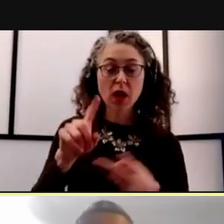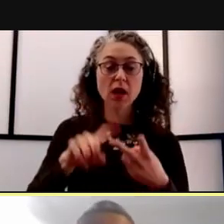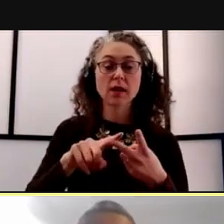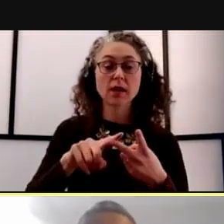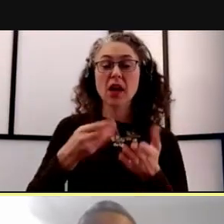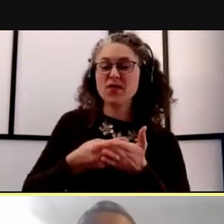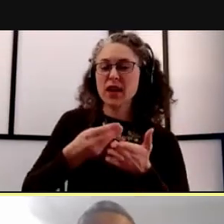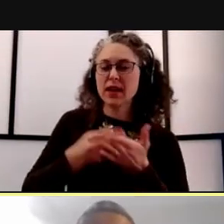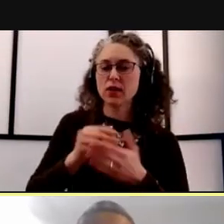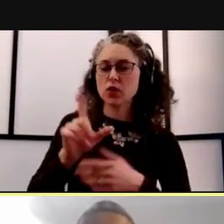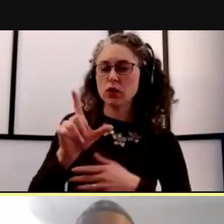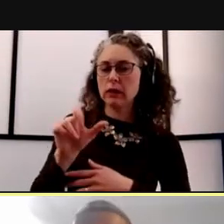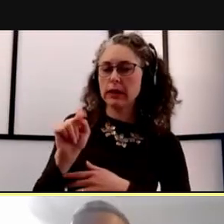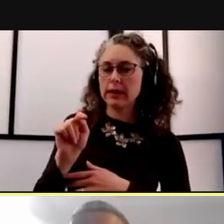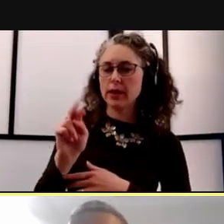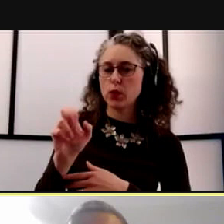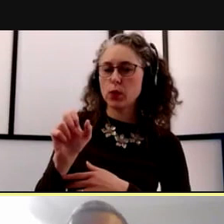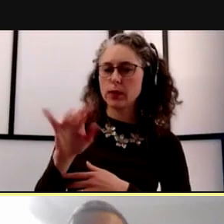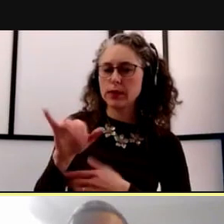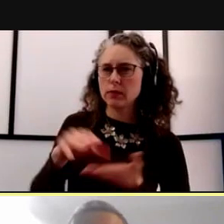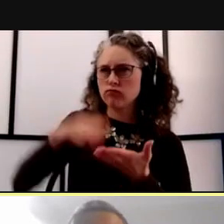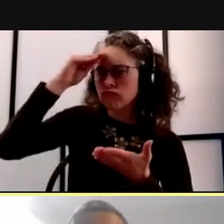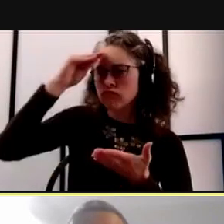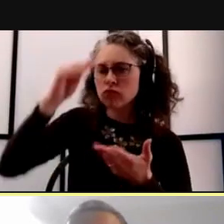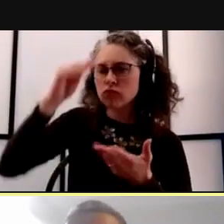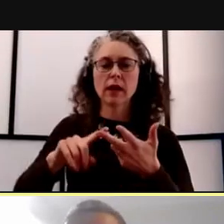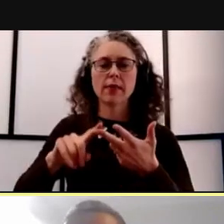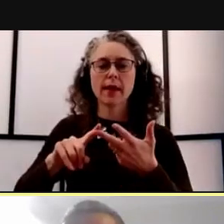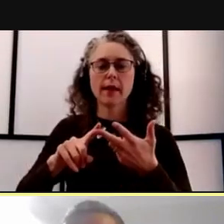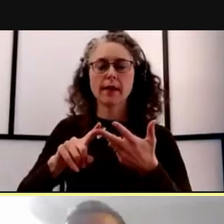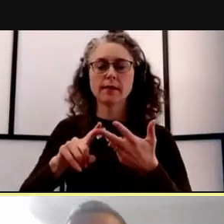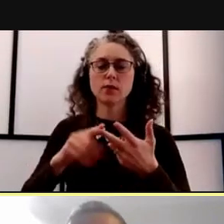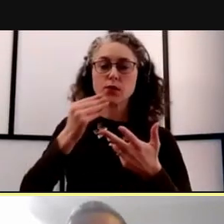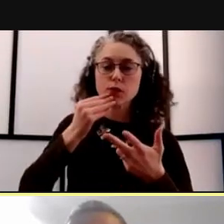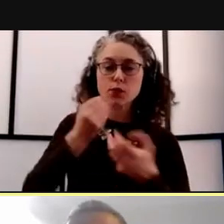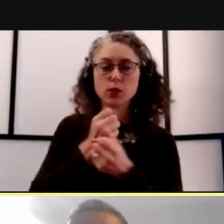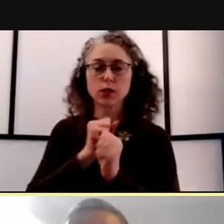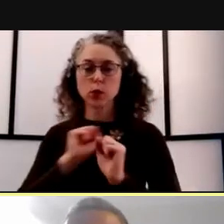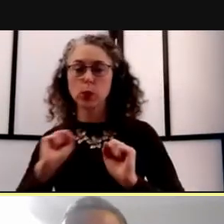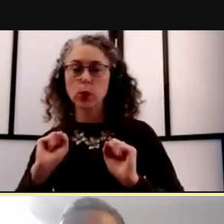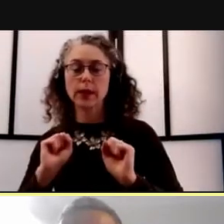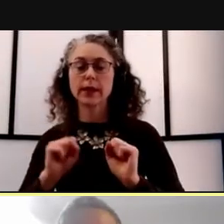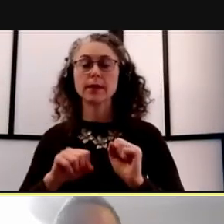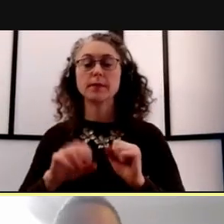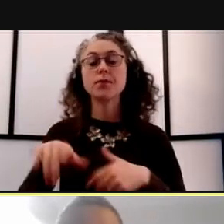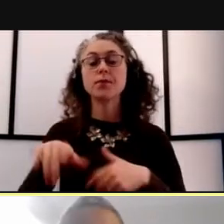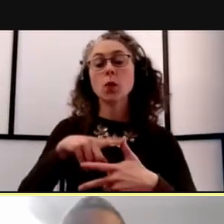and addressing food insecurity. So with emergency funds, although many of the colleges